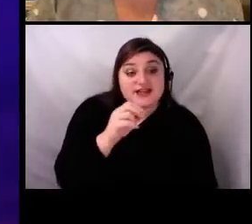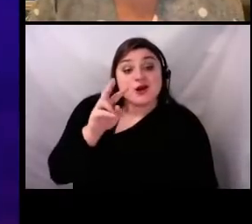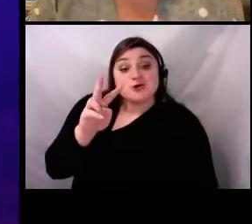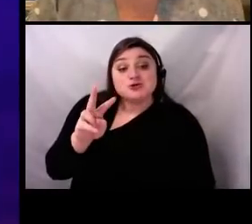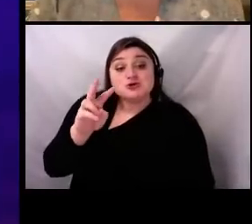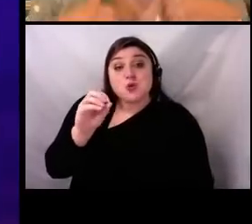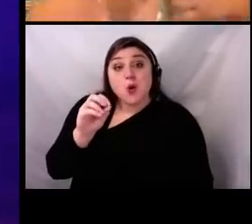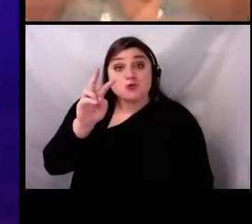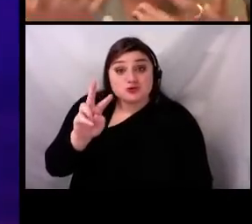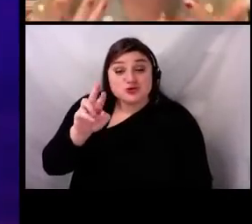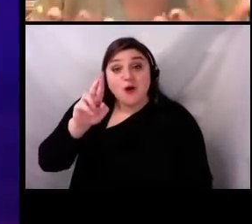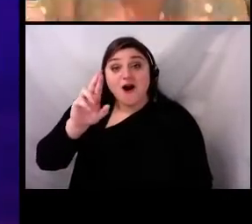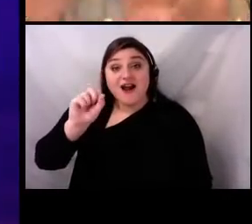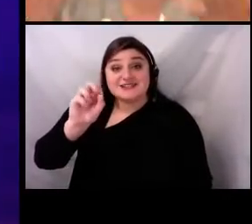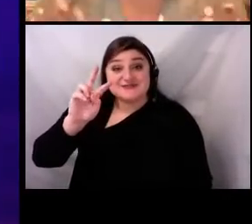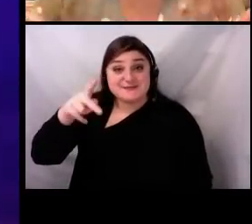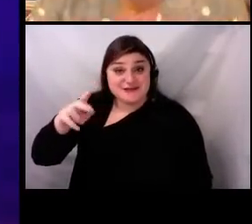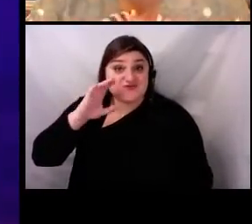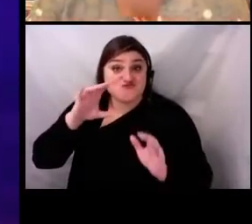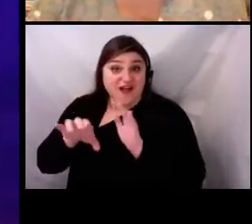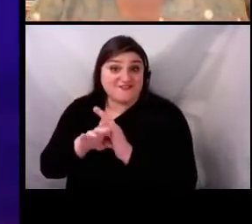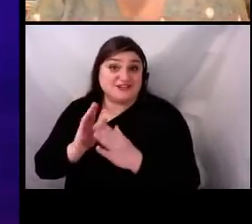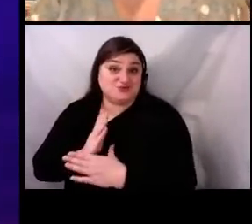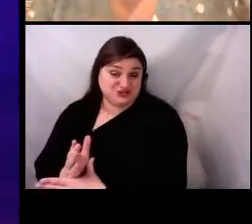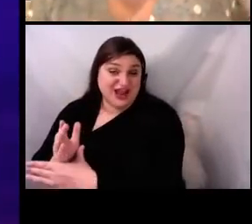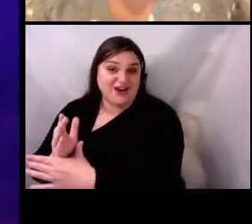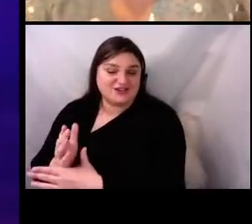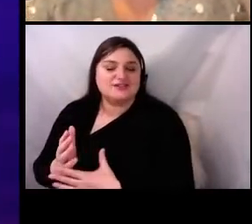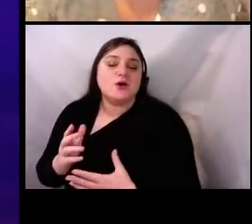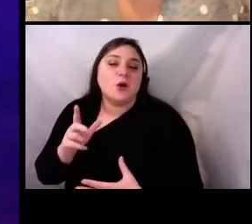were shared... that we're aware of, because not everyone tagged us, again.